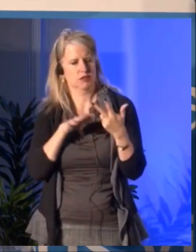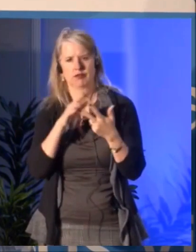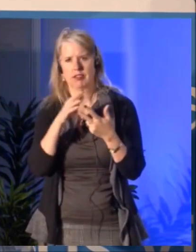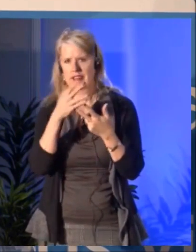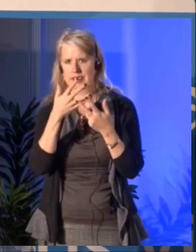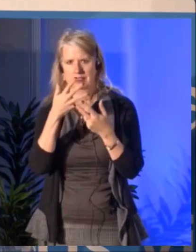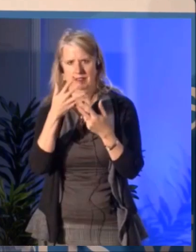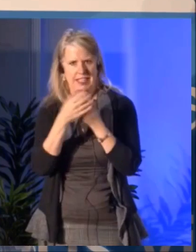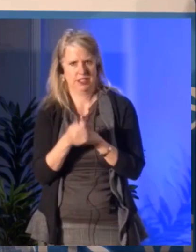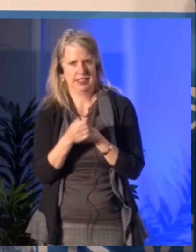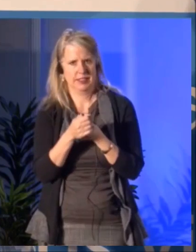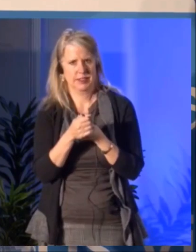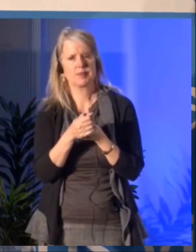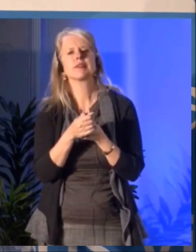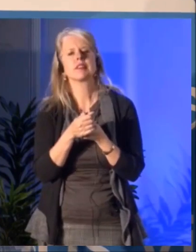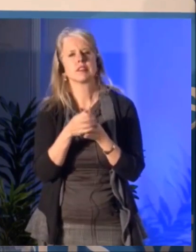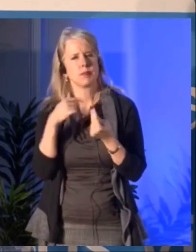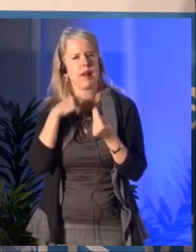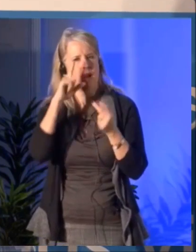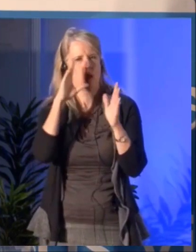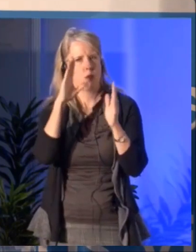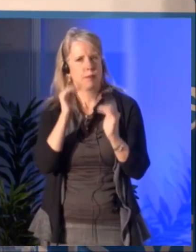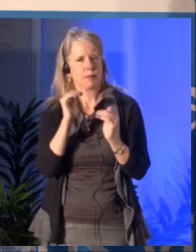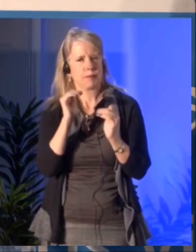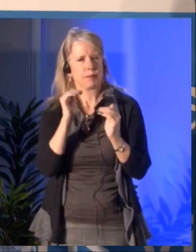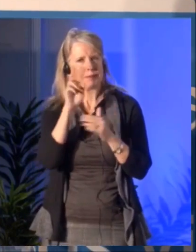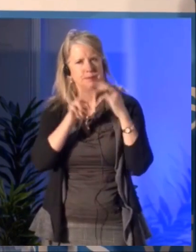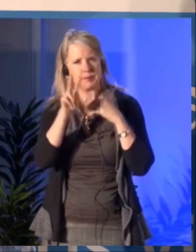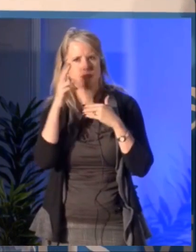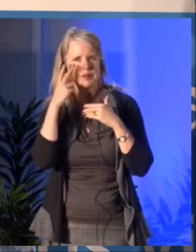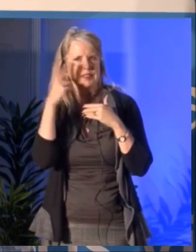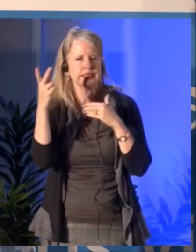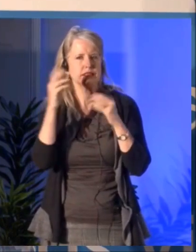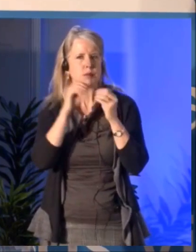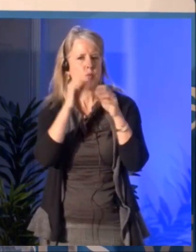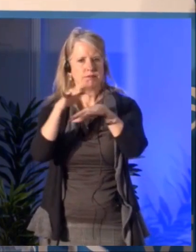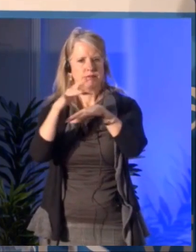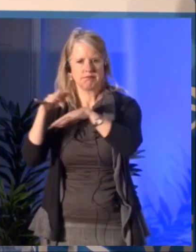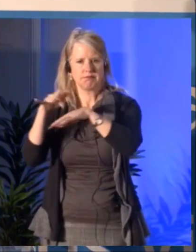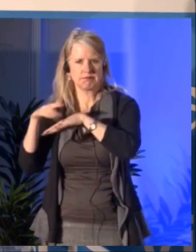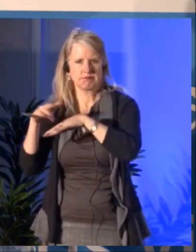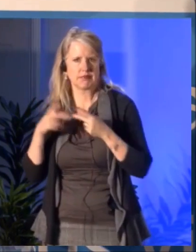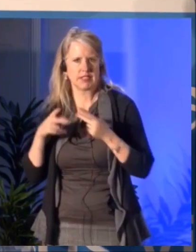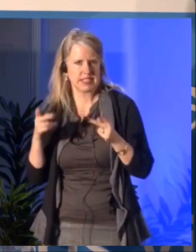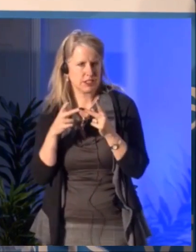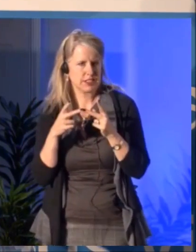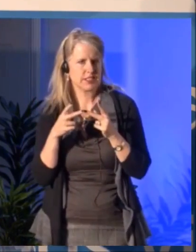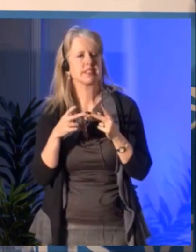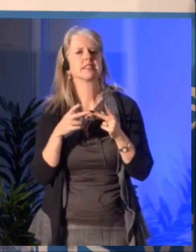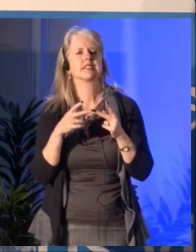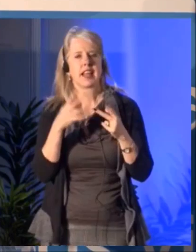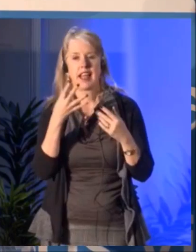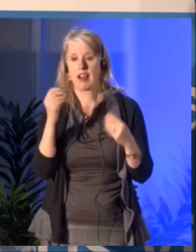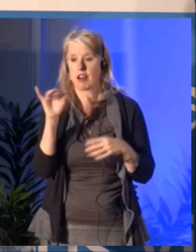because of the demography of our country there is a change of the guard happening in many, many organizations right now in Canada.